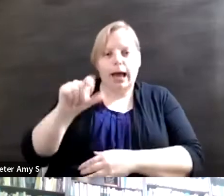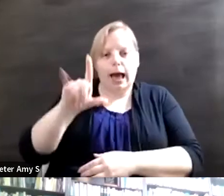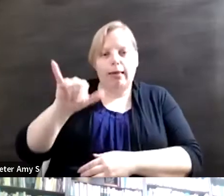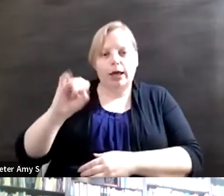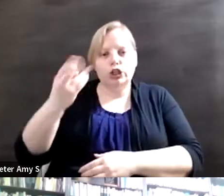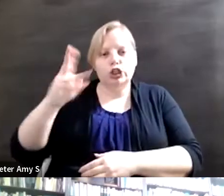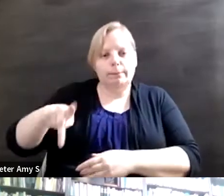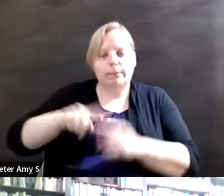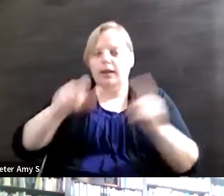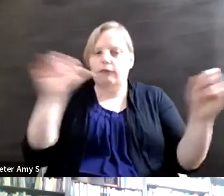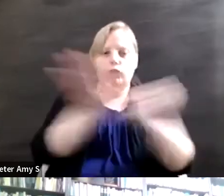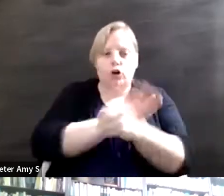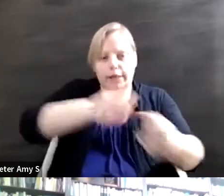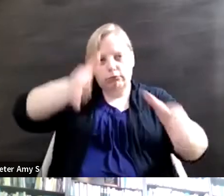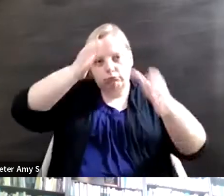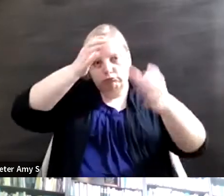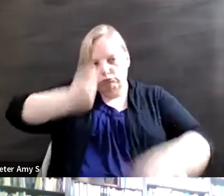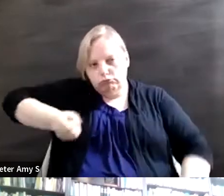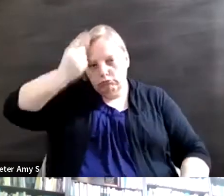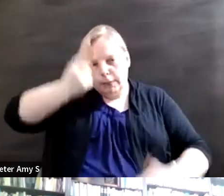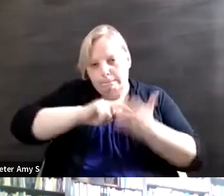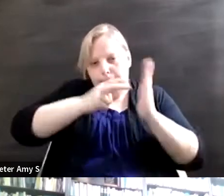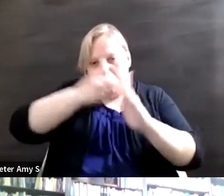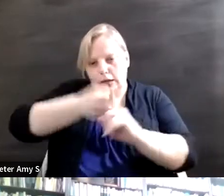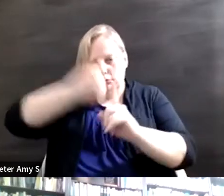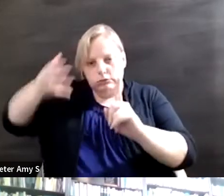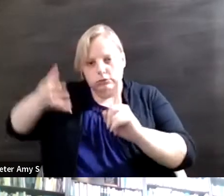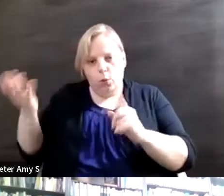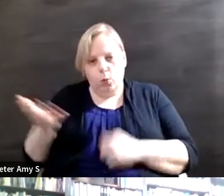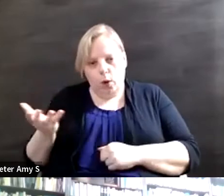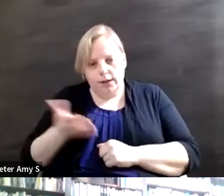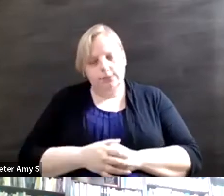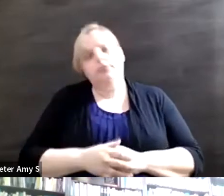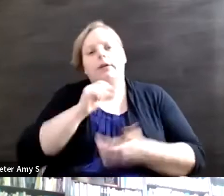ourselves on what does that actually mean. And it's not having other people fight your battles